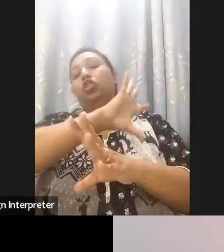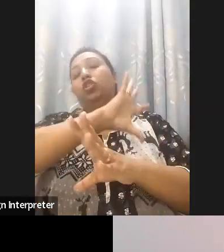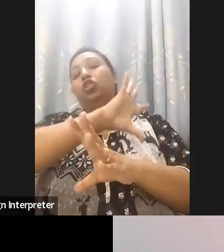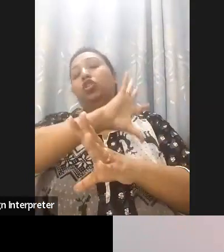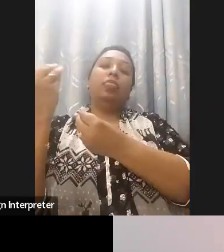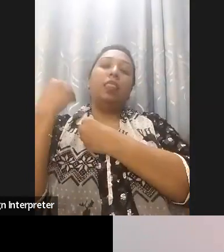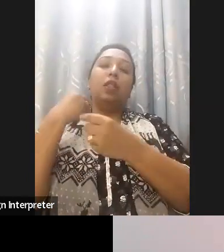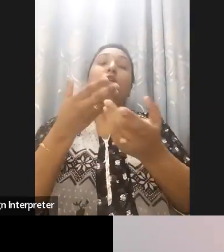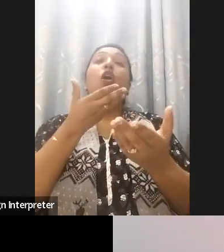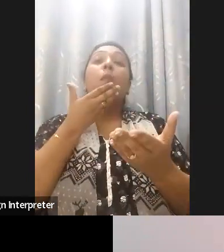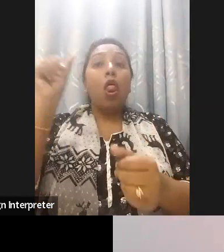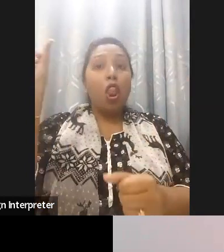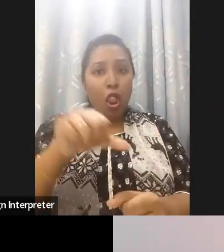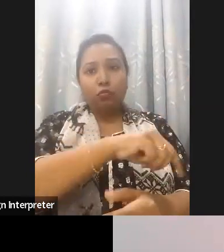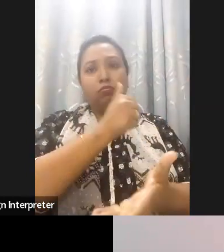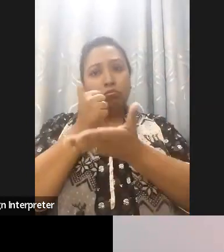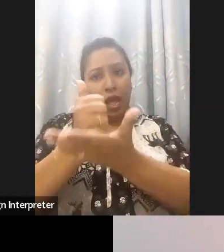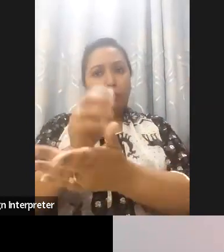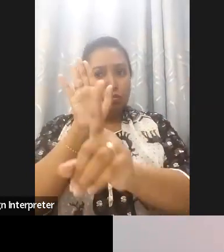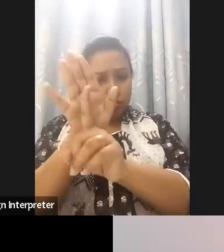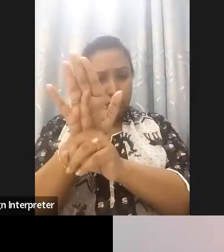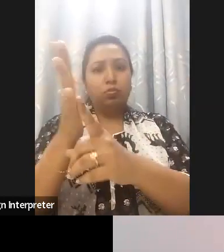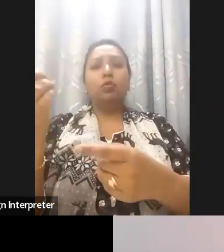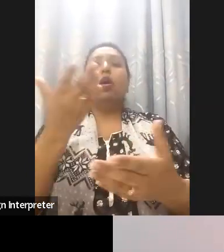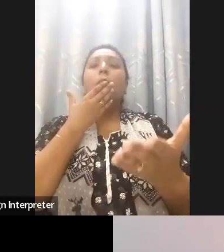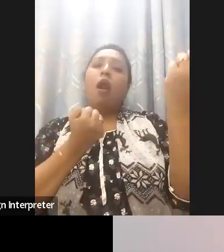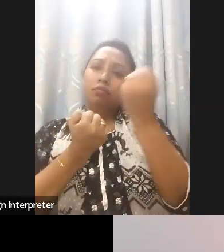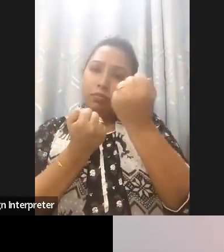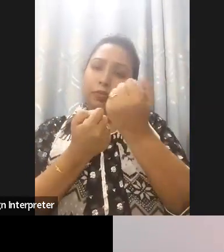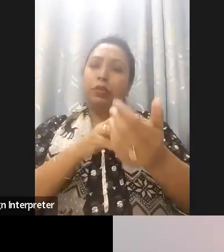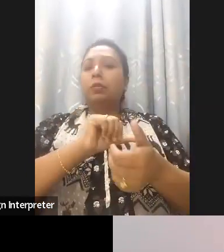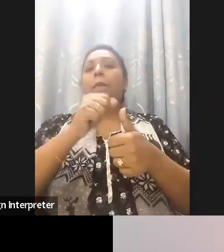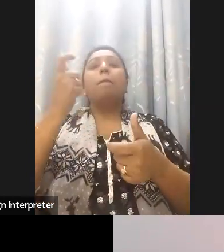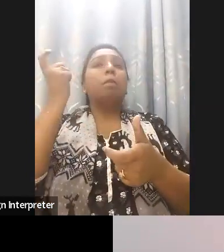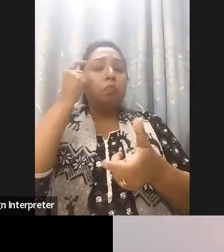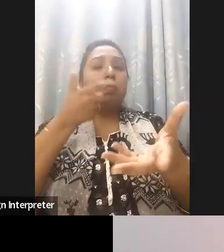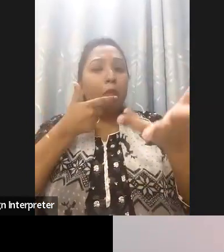It has the goal of promoting knowledge sharing and capacity building for persons